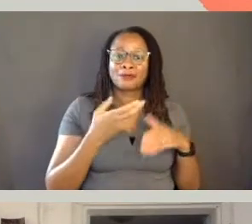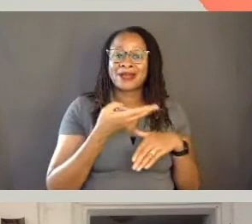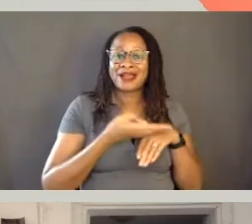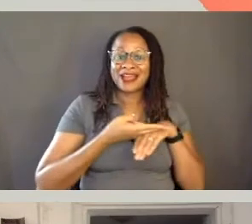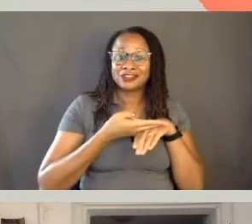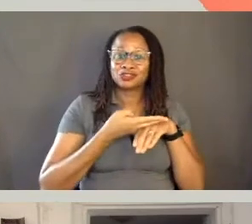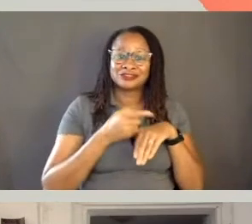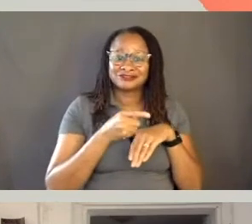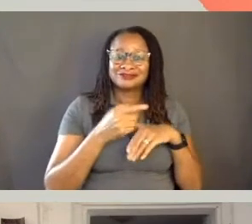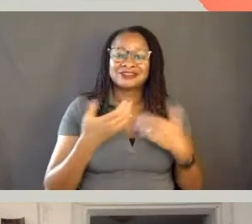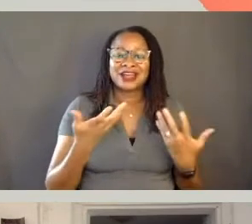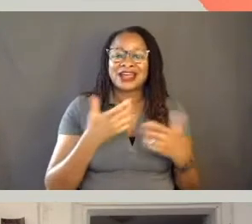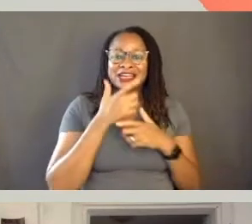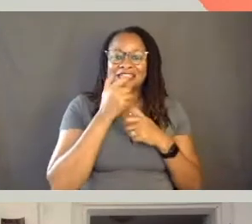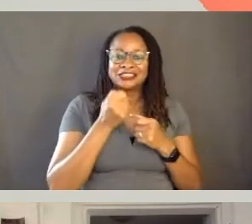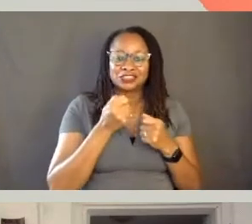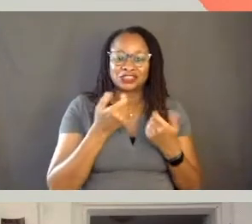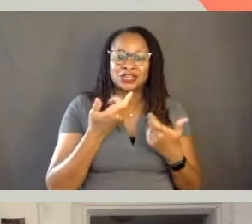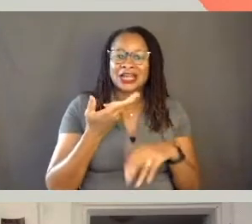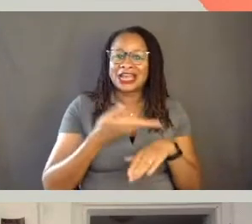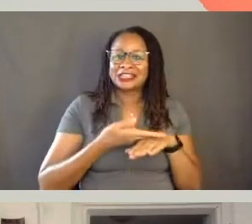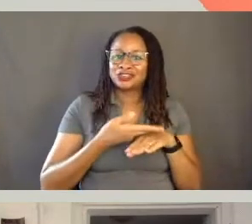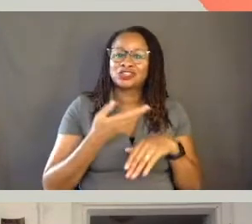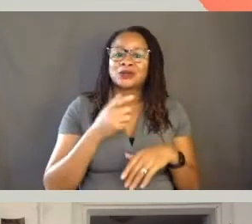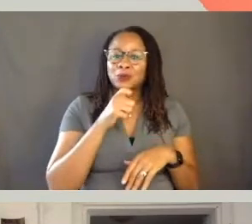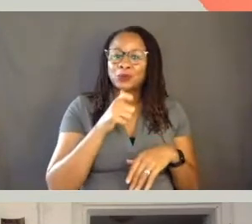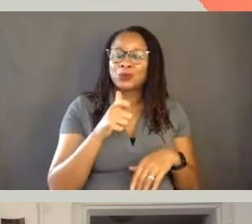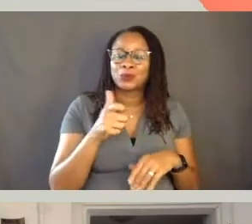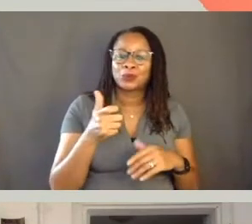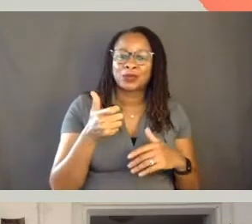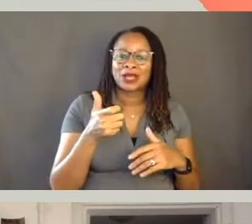but I was interested in congregations who are living there.